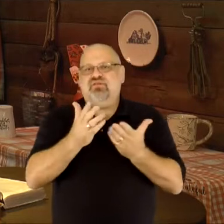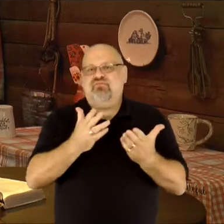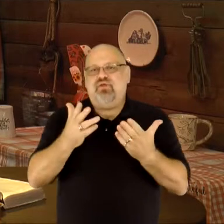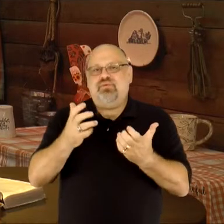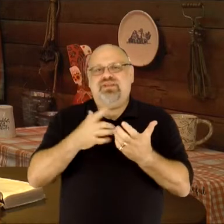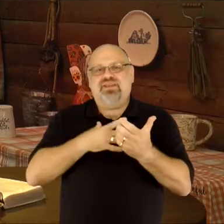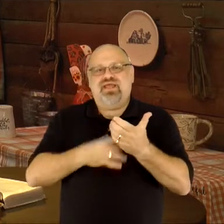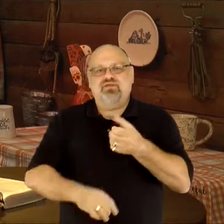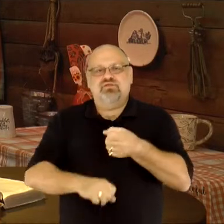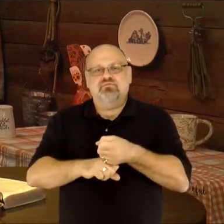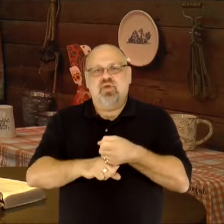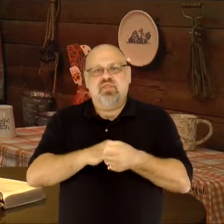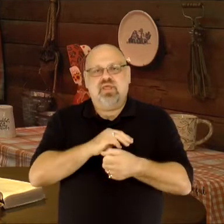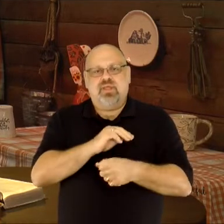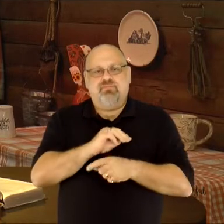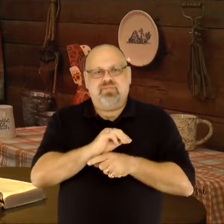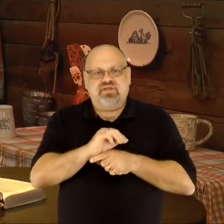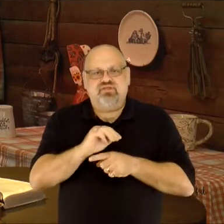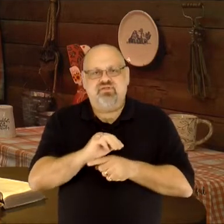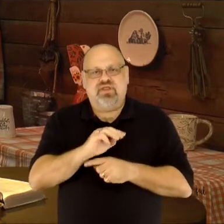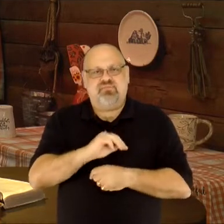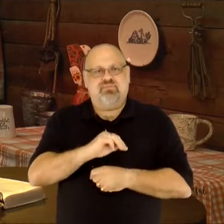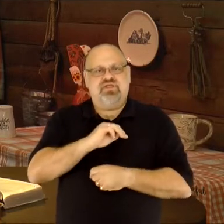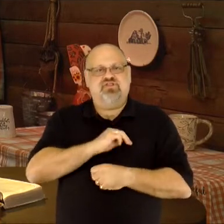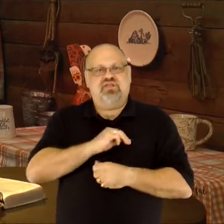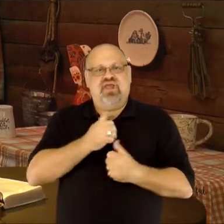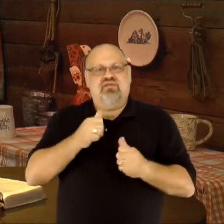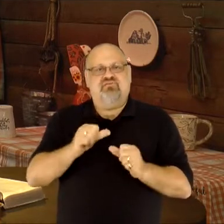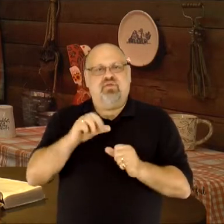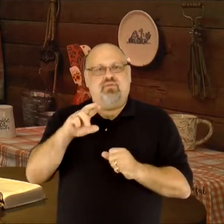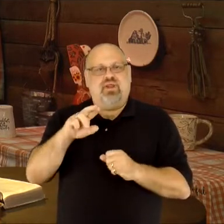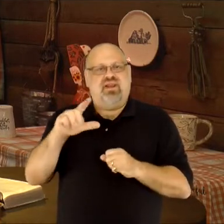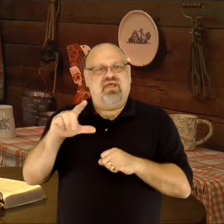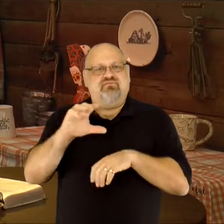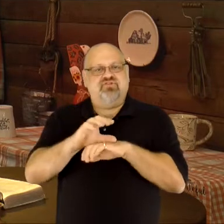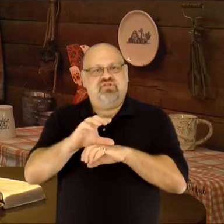services and would like to support the ministries and missions efforts of Radiant Life Church,